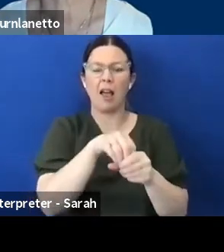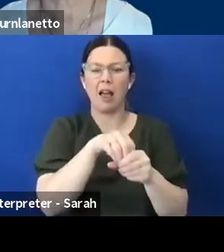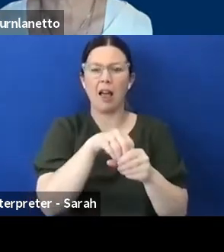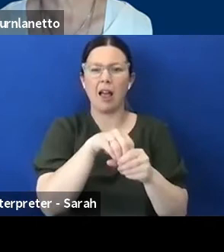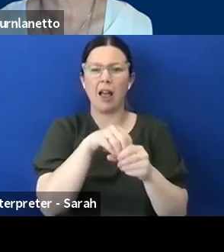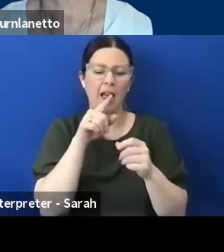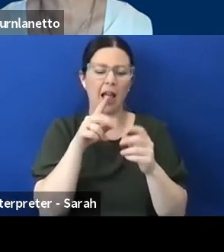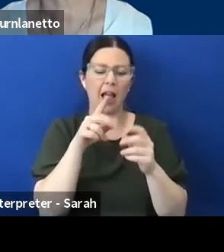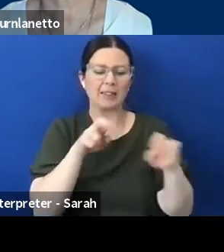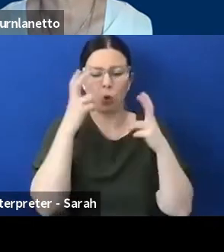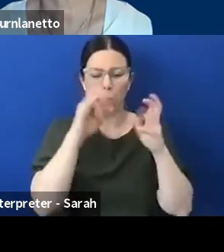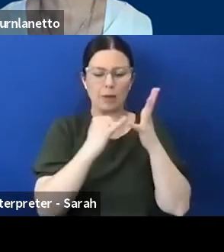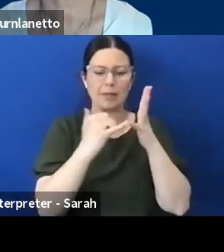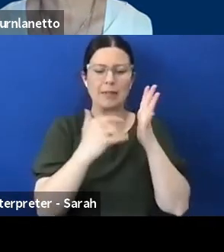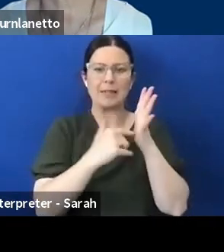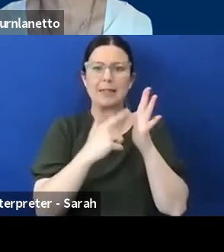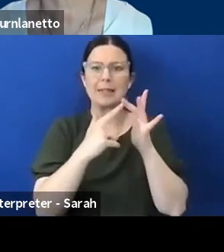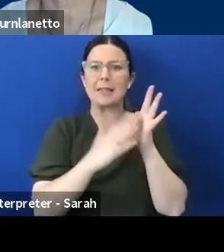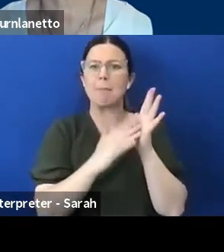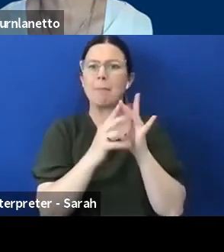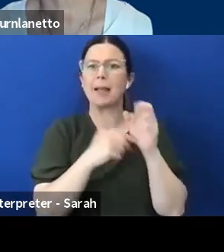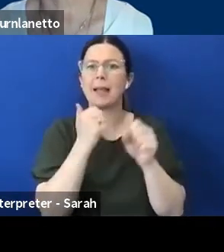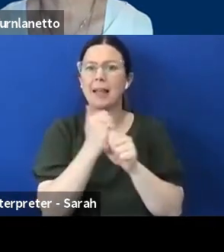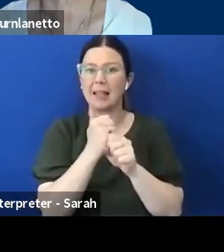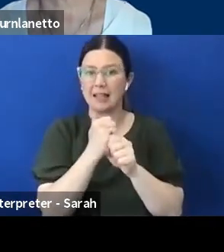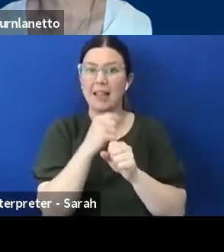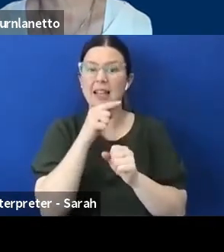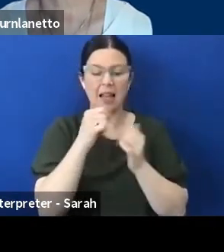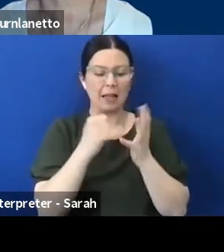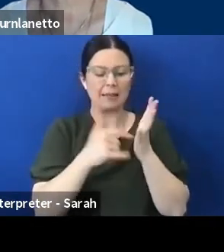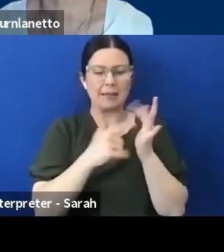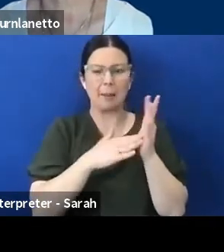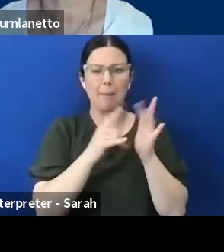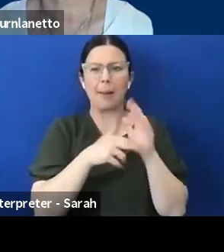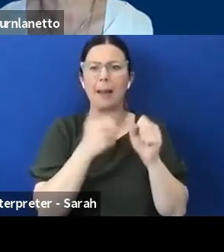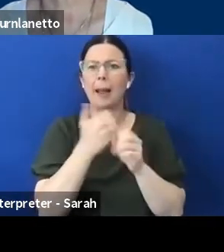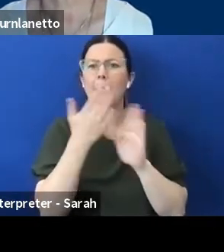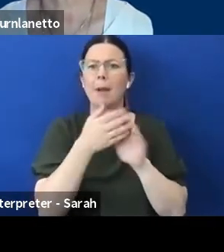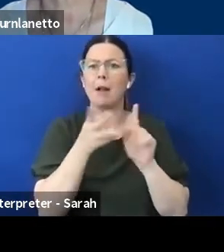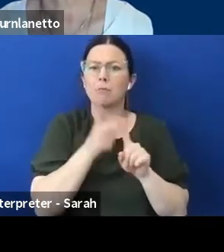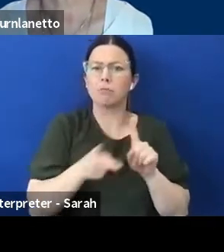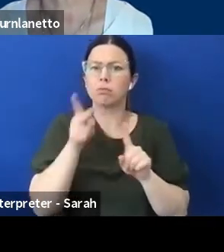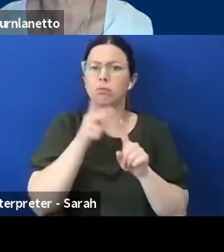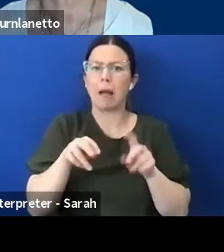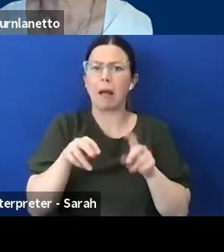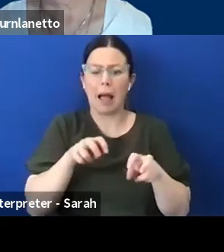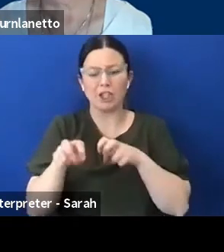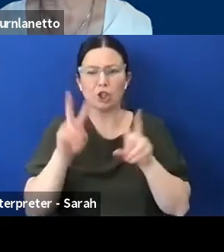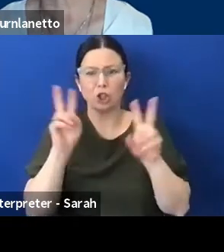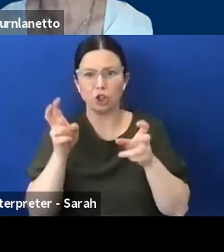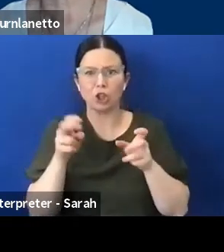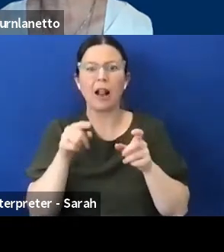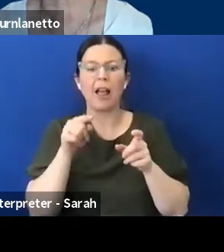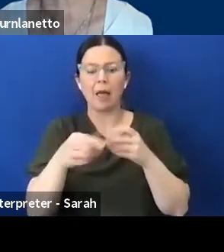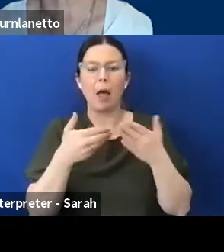Stimming is a repeated physical action which is a means of emotional regulation. When that's viewed